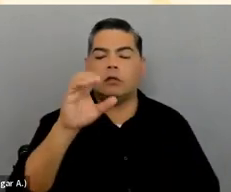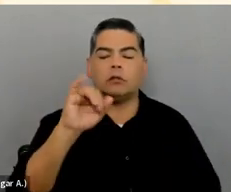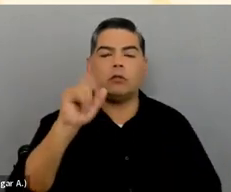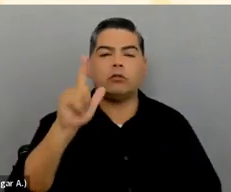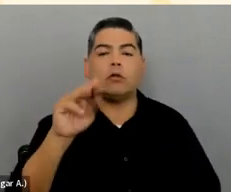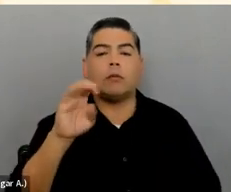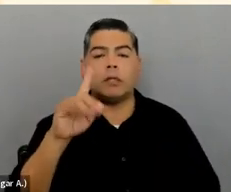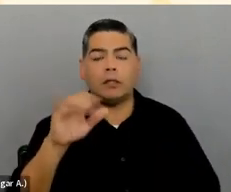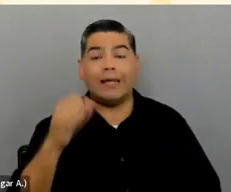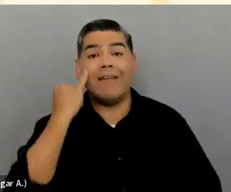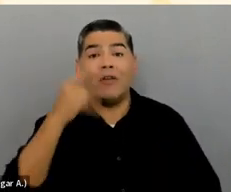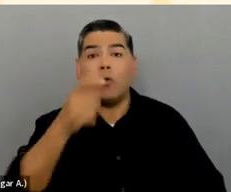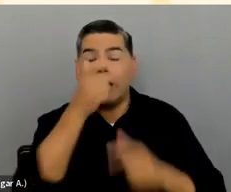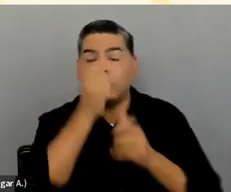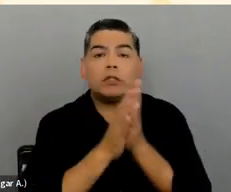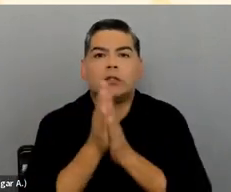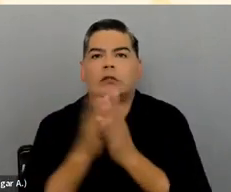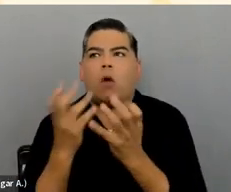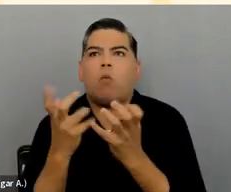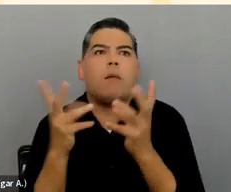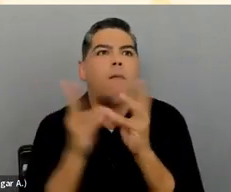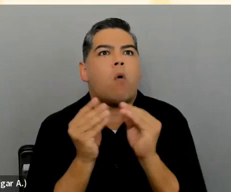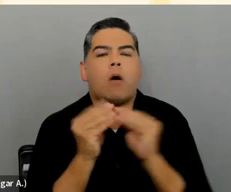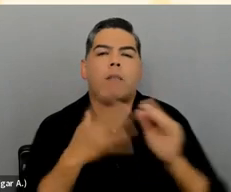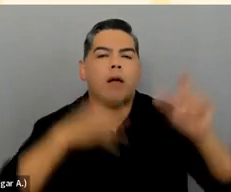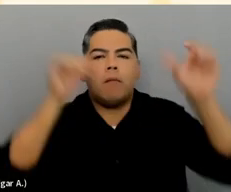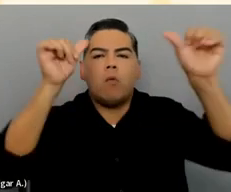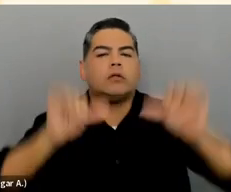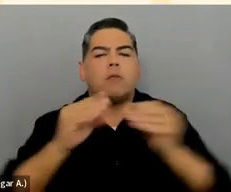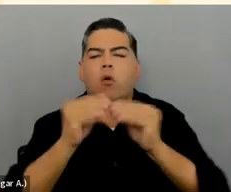to make your social-media posts more accessible, that is the place to go.